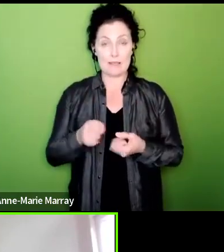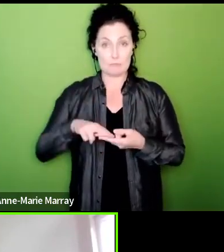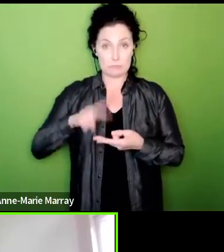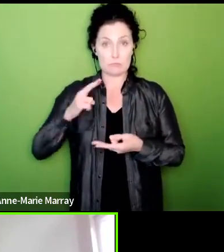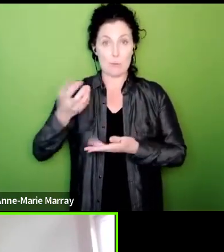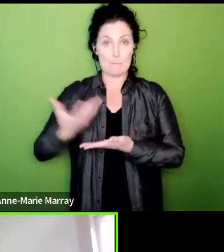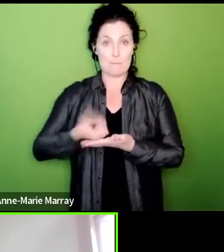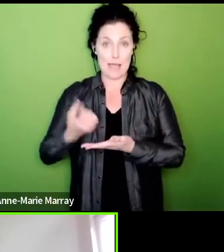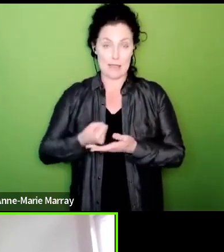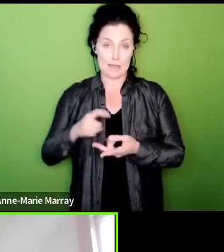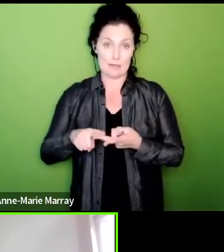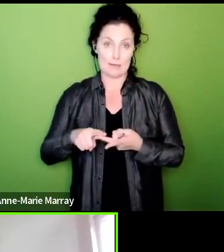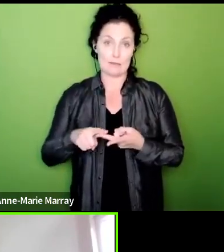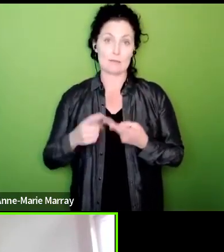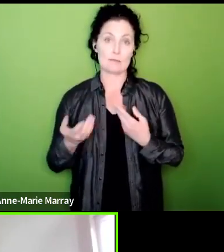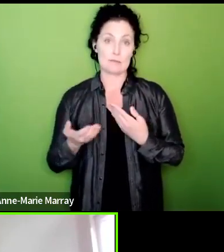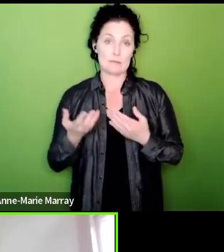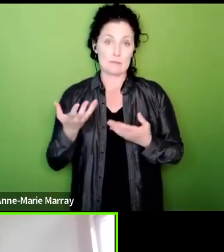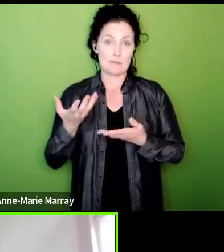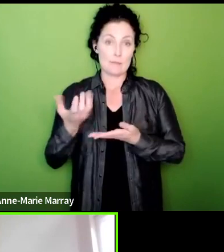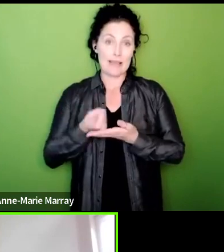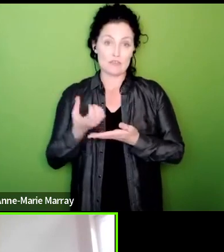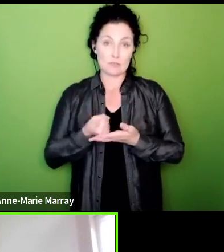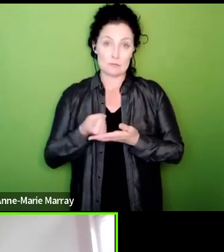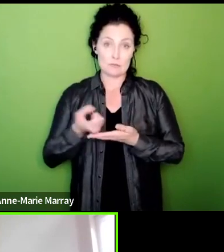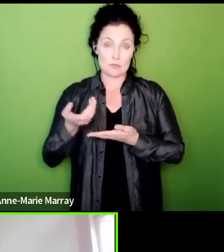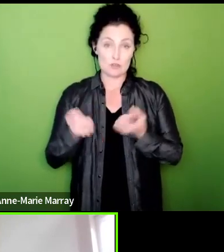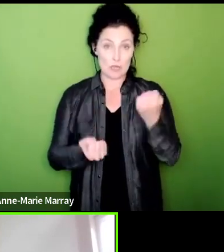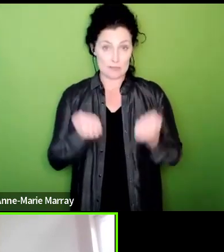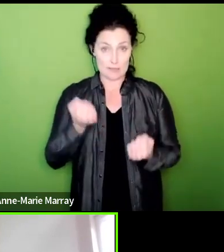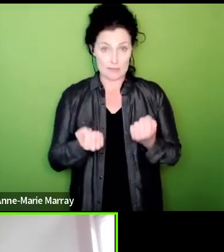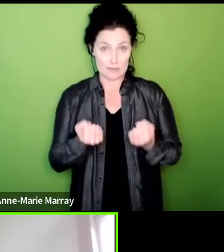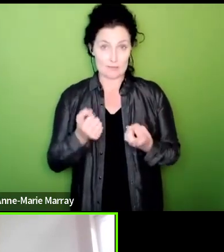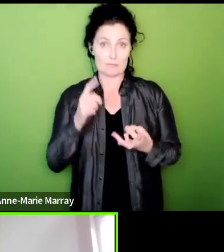and that means we're doing it for everyone and we hope that everybody will be prepared